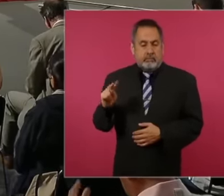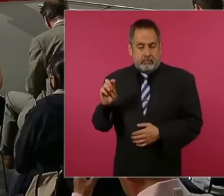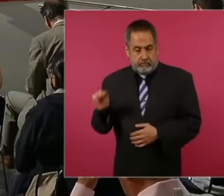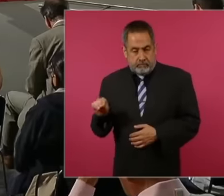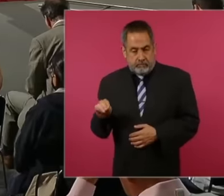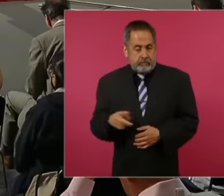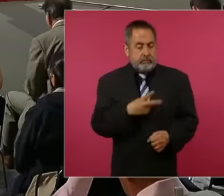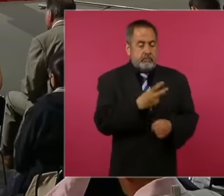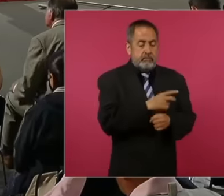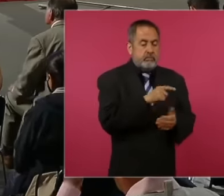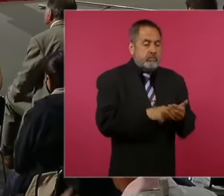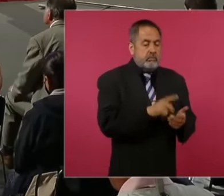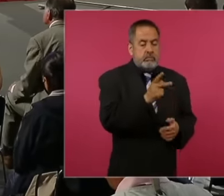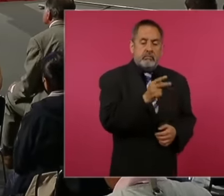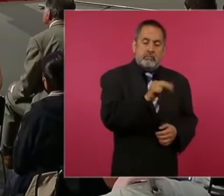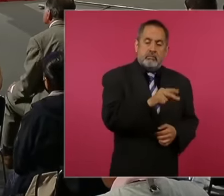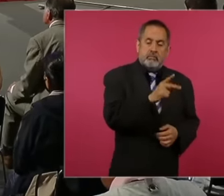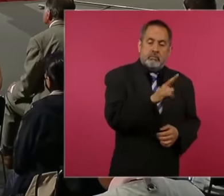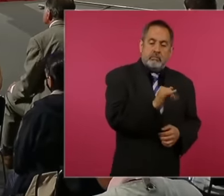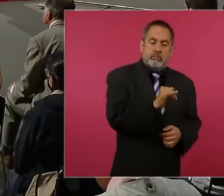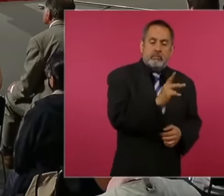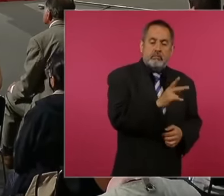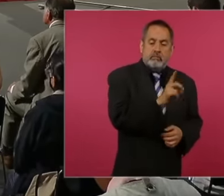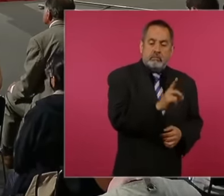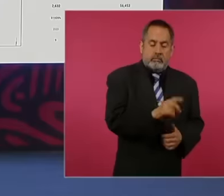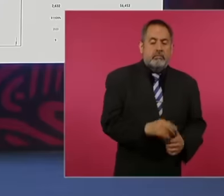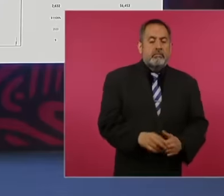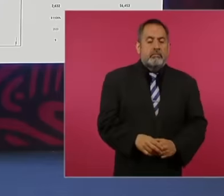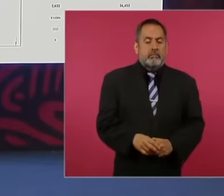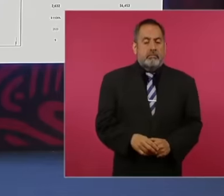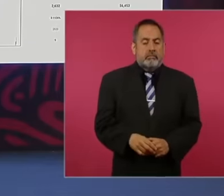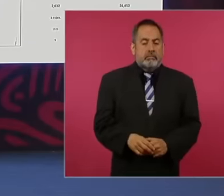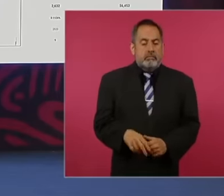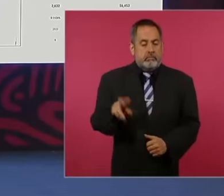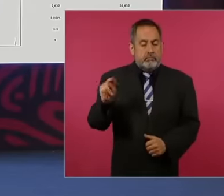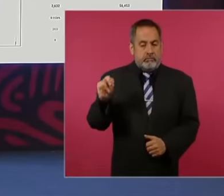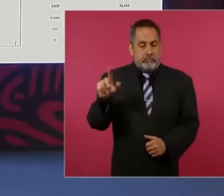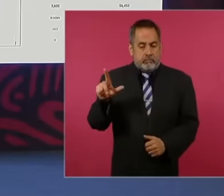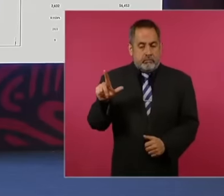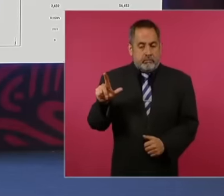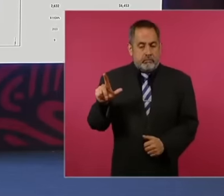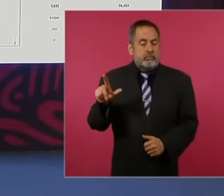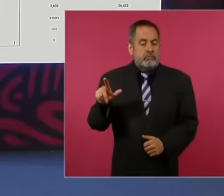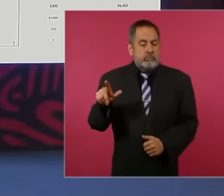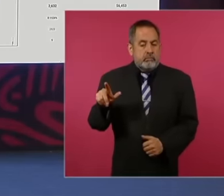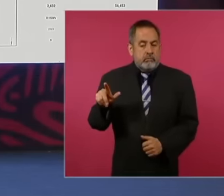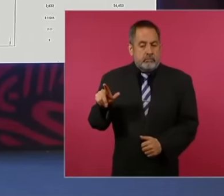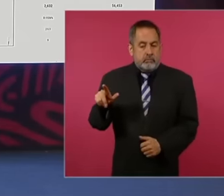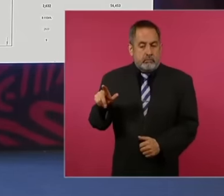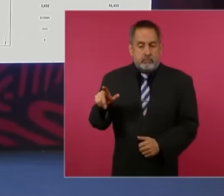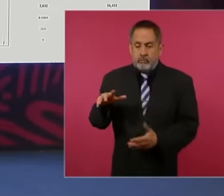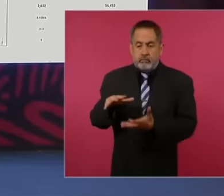PRD Nuevo León we have a brown majority